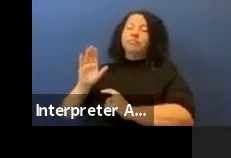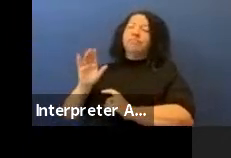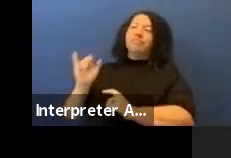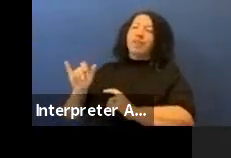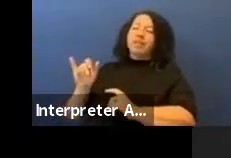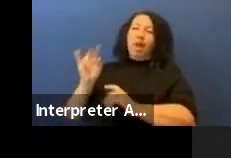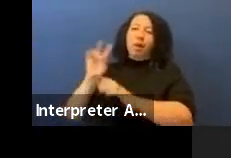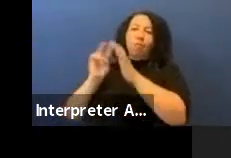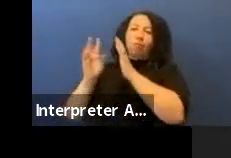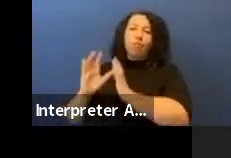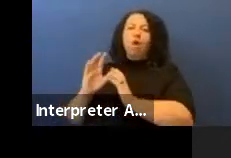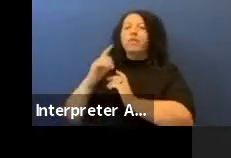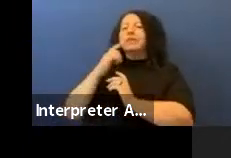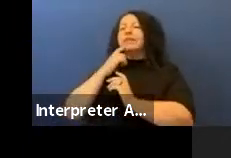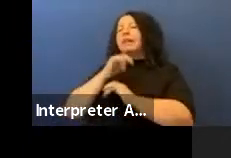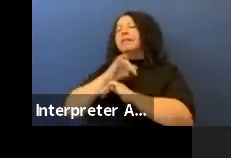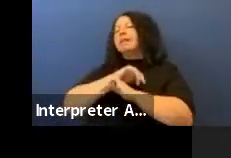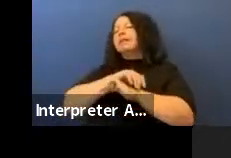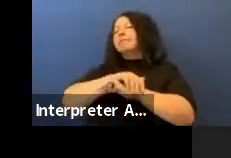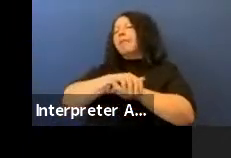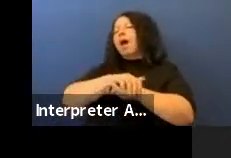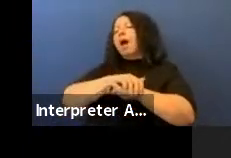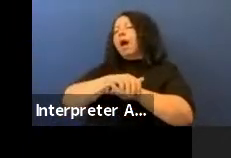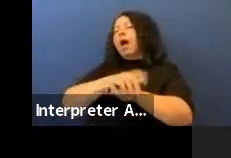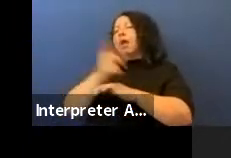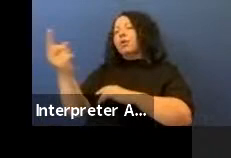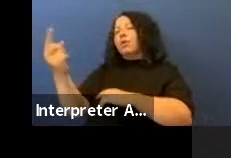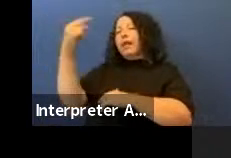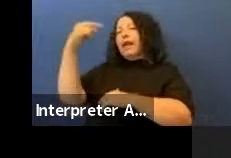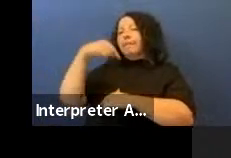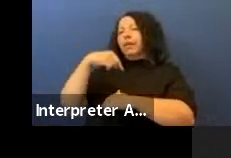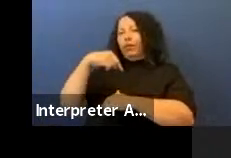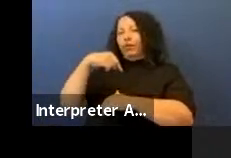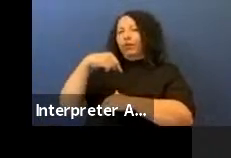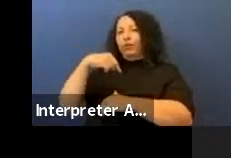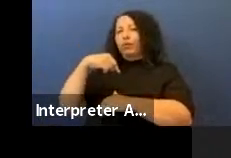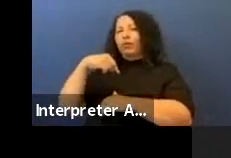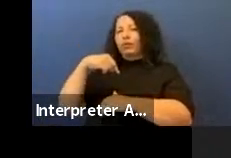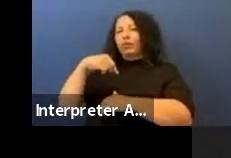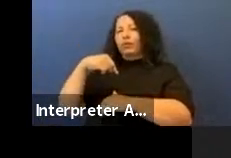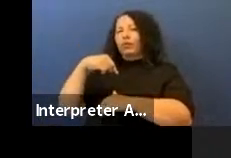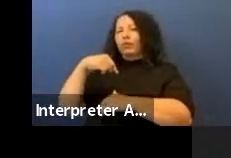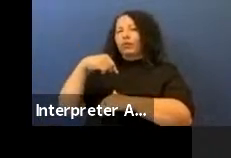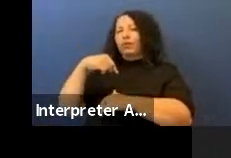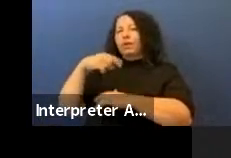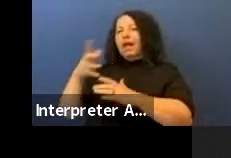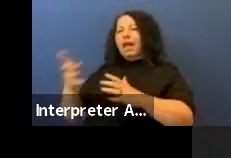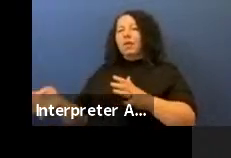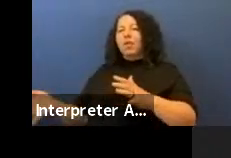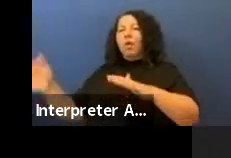the "spider," came here - and overlaid a web, a giant web